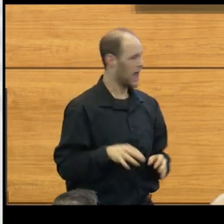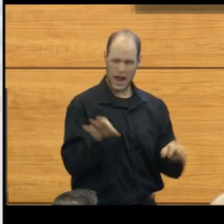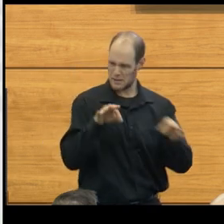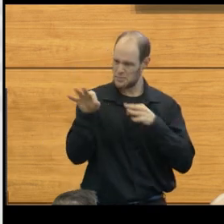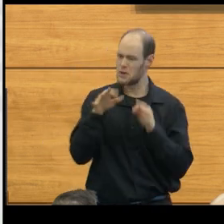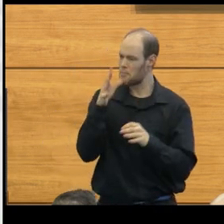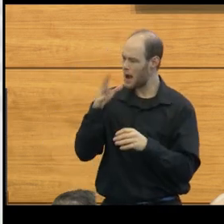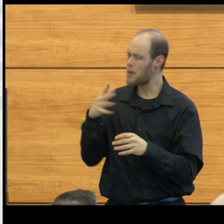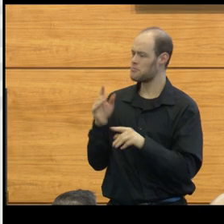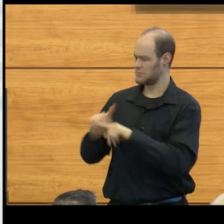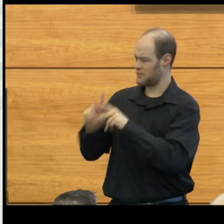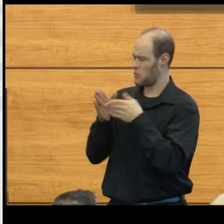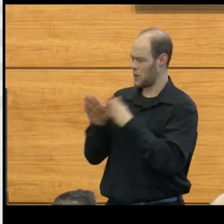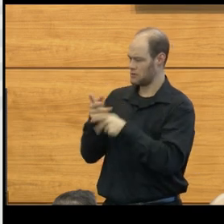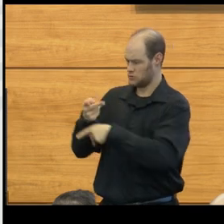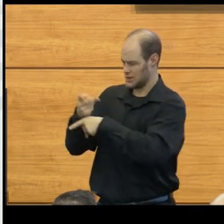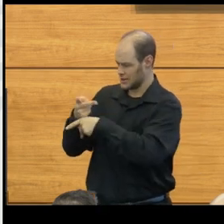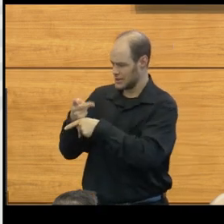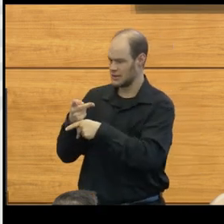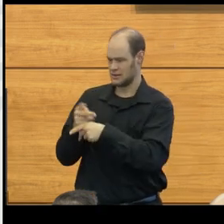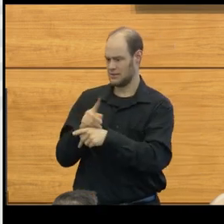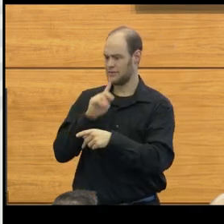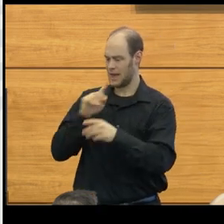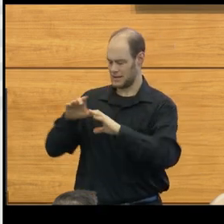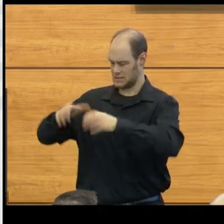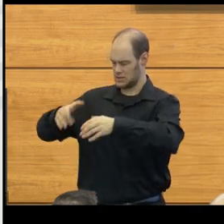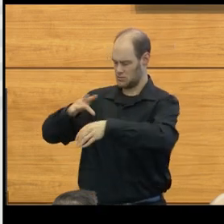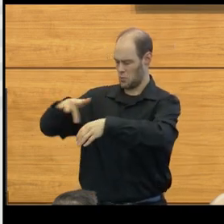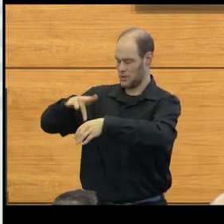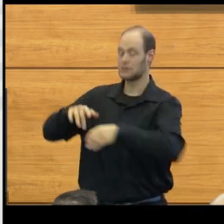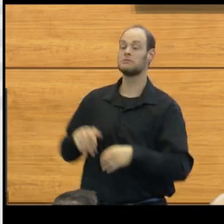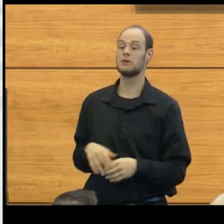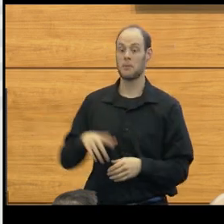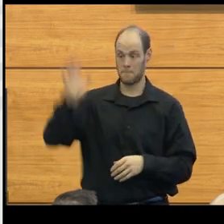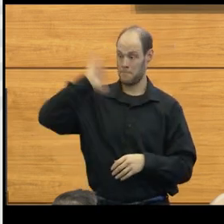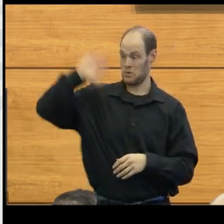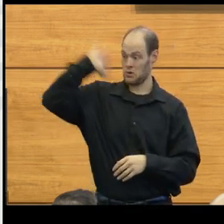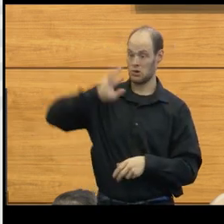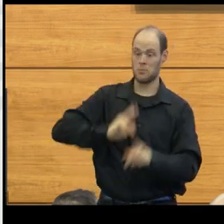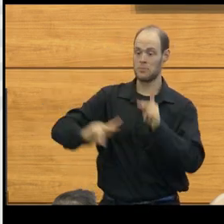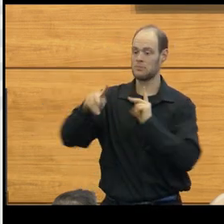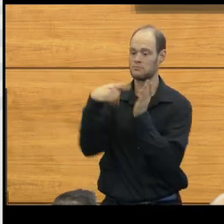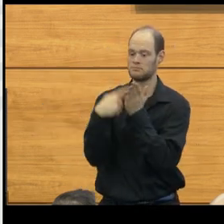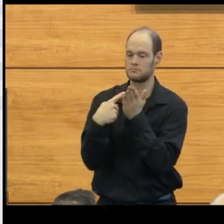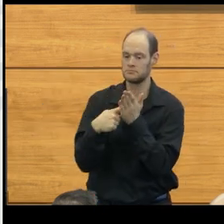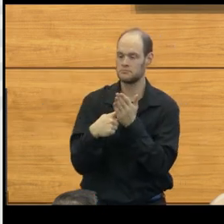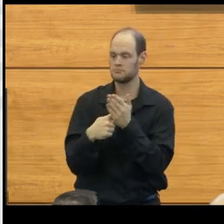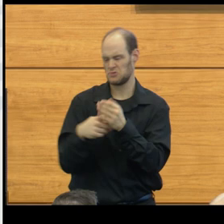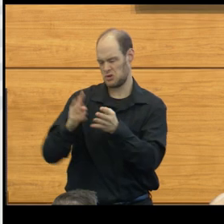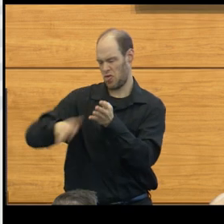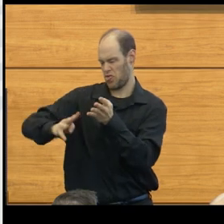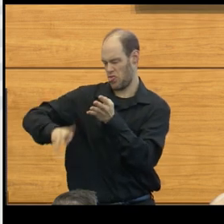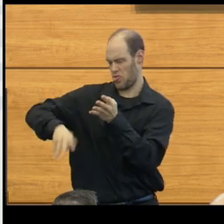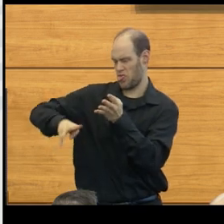of ways of taking care of the syrinx cavity. Years ago, people would talk about just draining the syrinx itself.